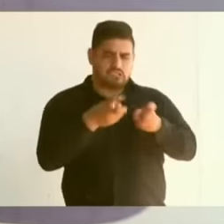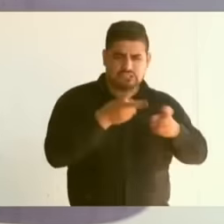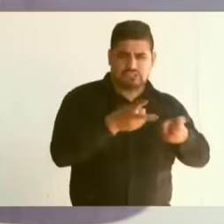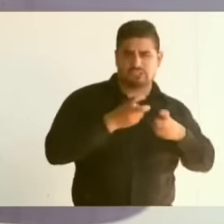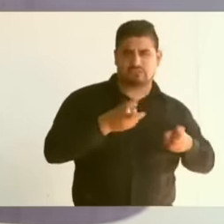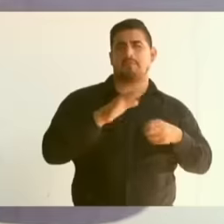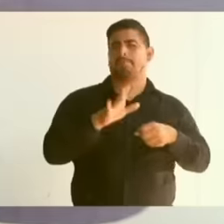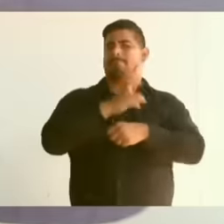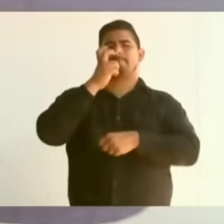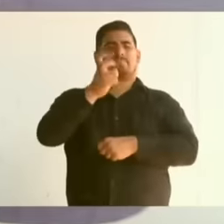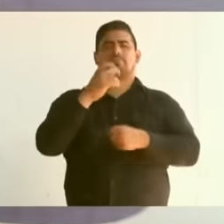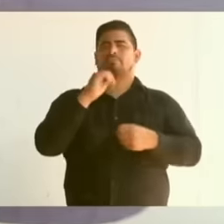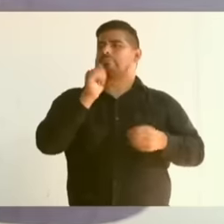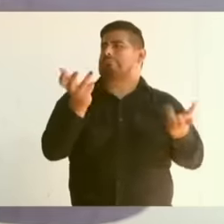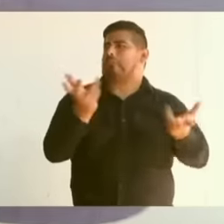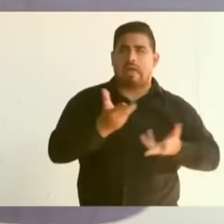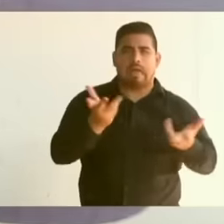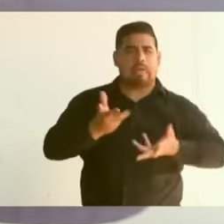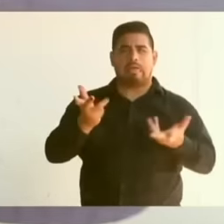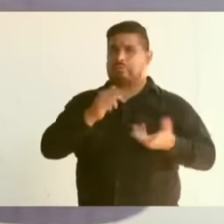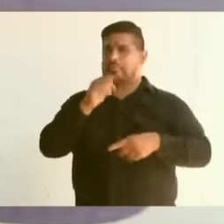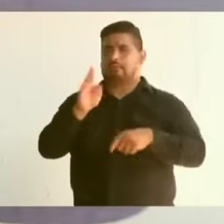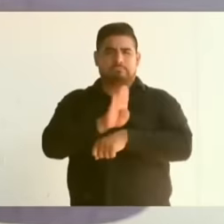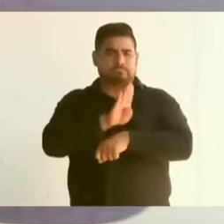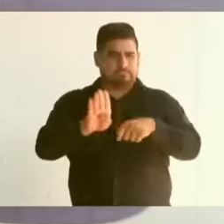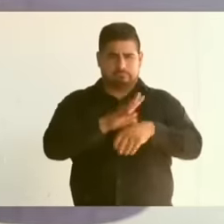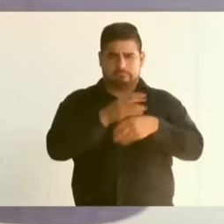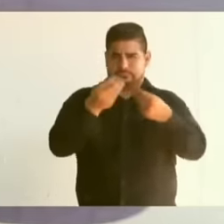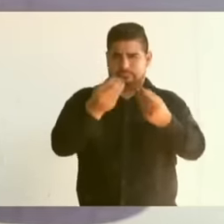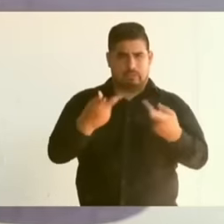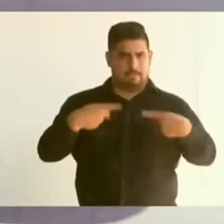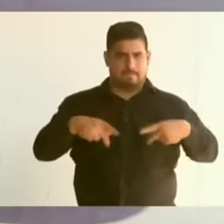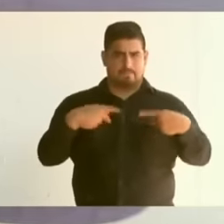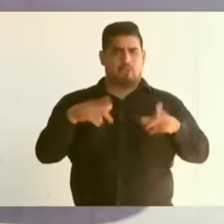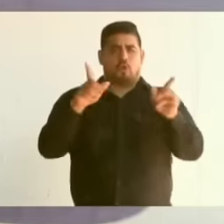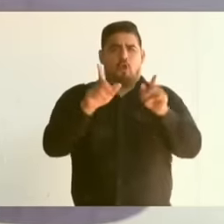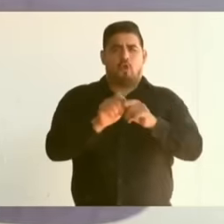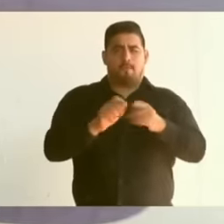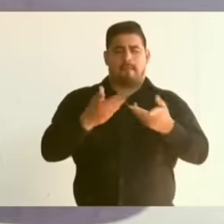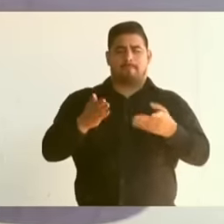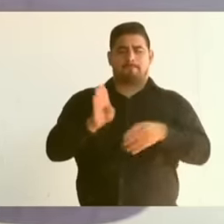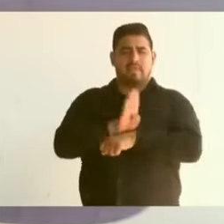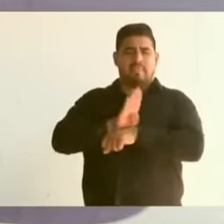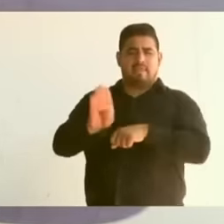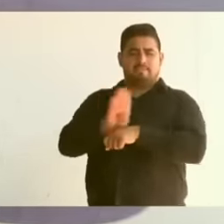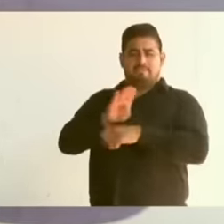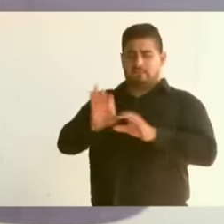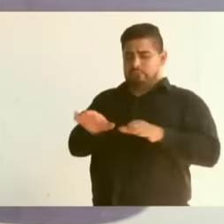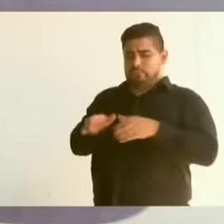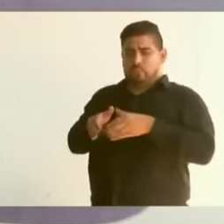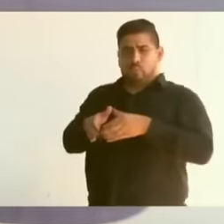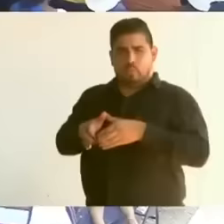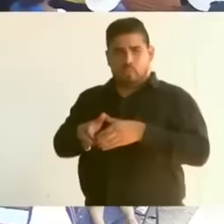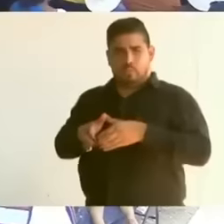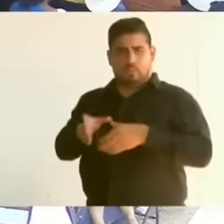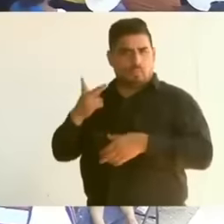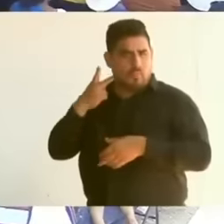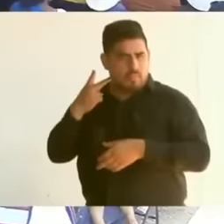nothing was done For the benefit of the people only For the benefit of a minority that's why the most